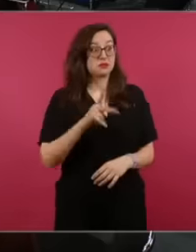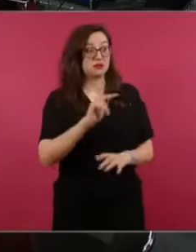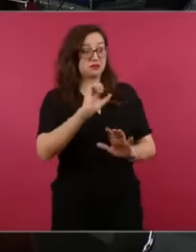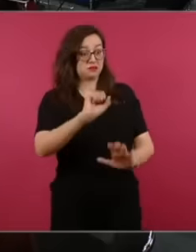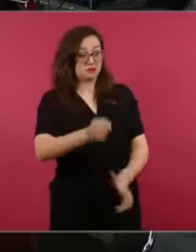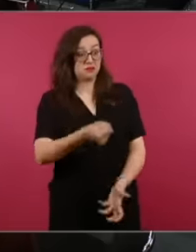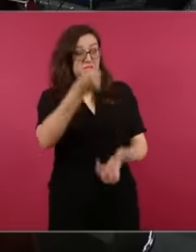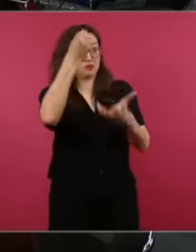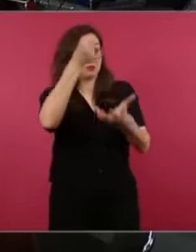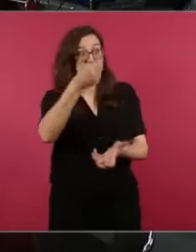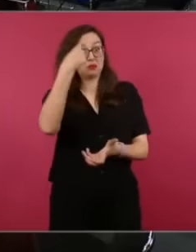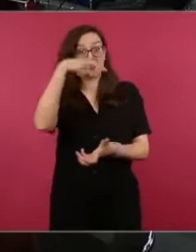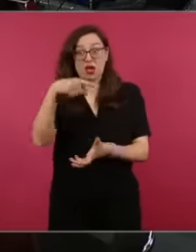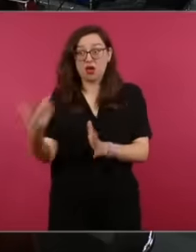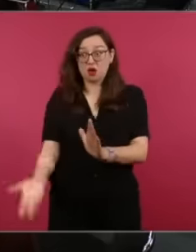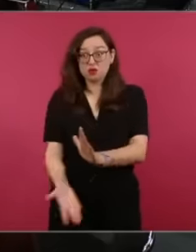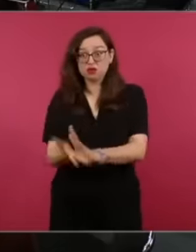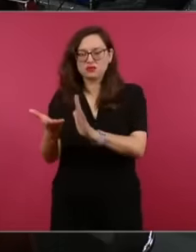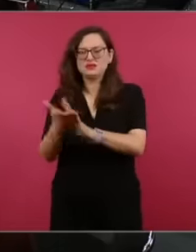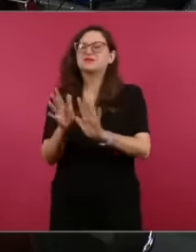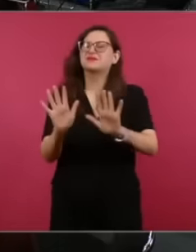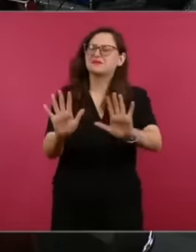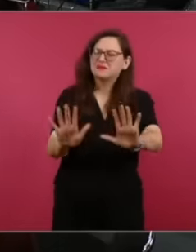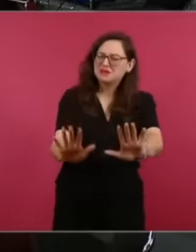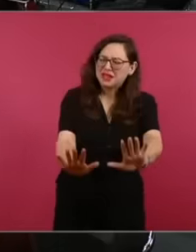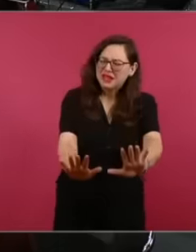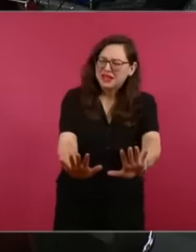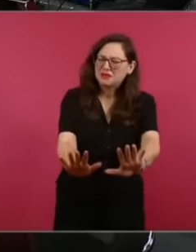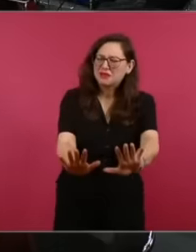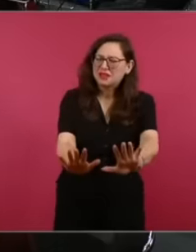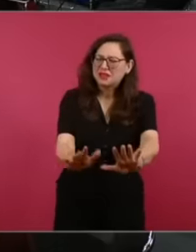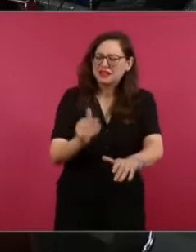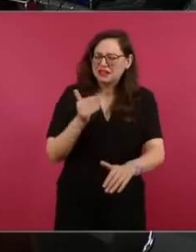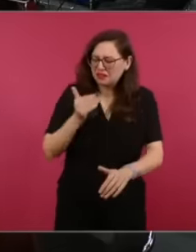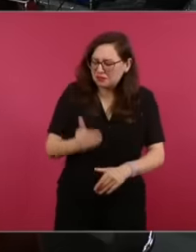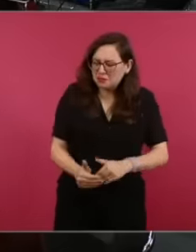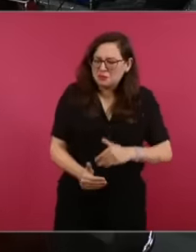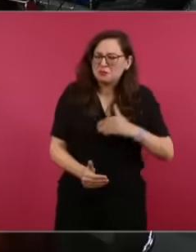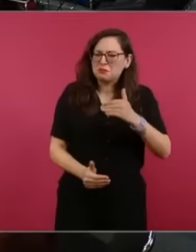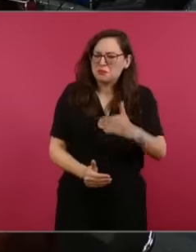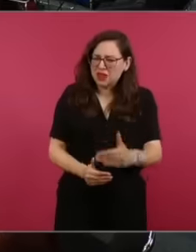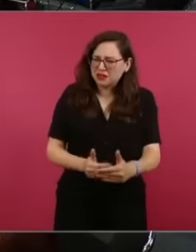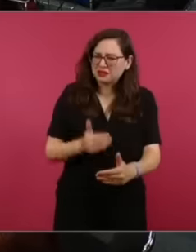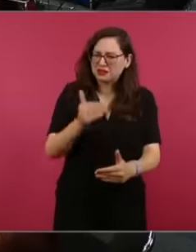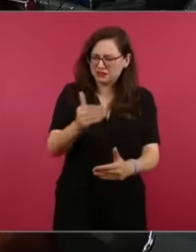finance these now I'm going I'm going for part so there we have saved first let's go